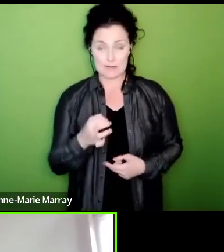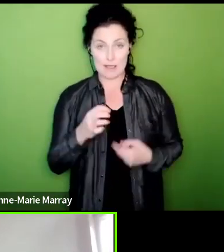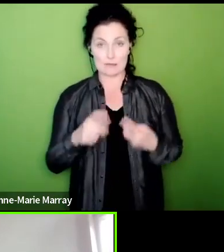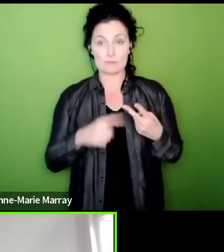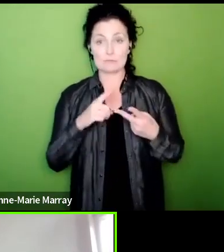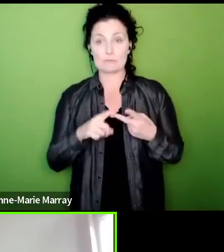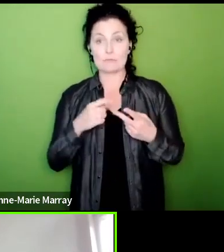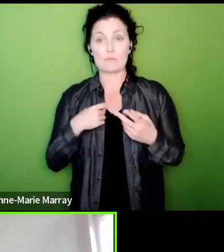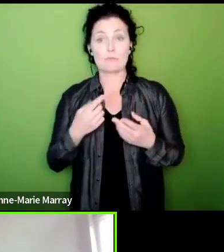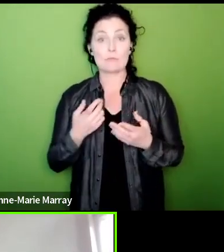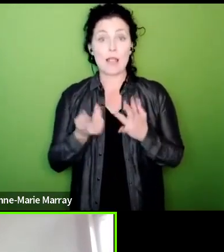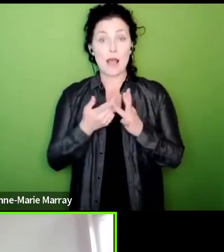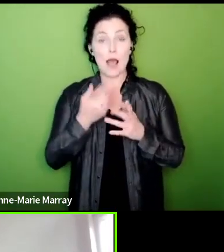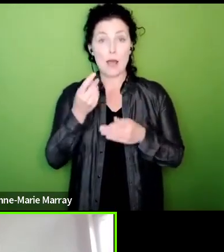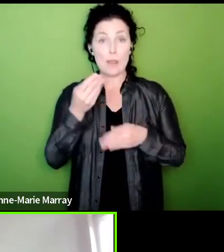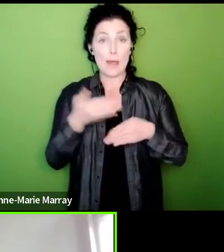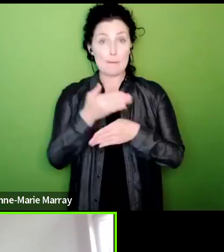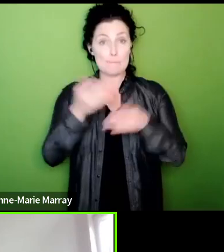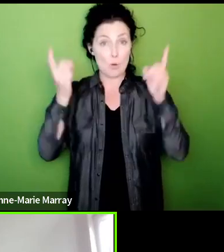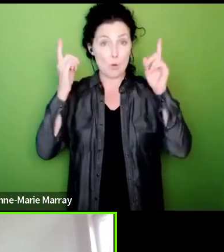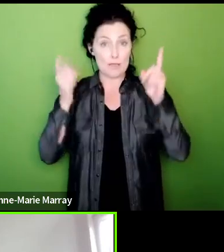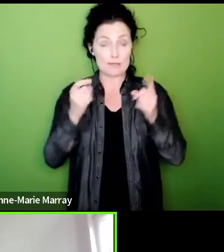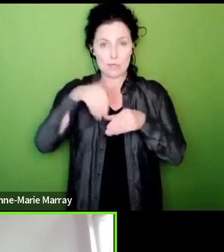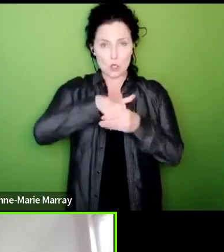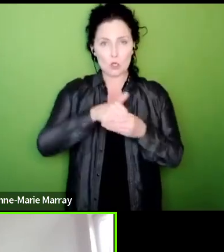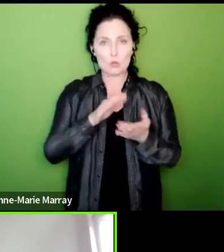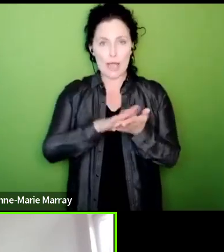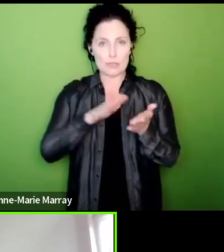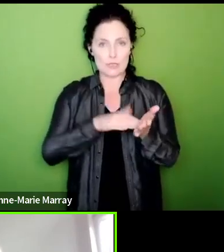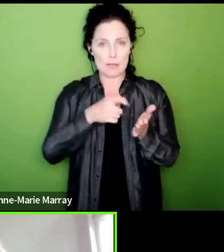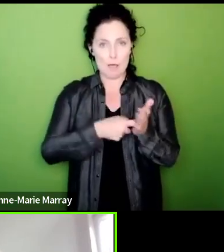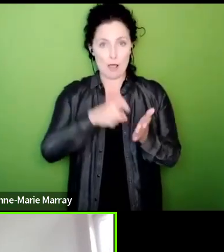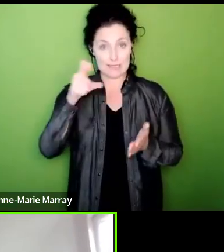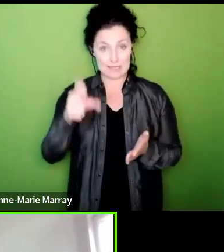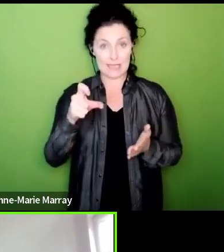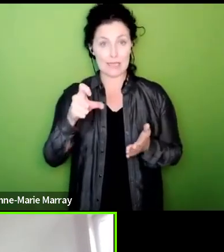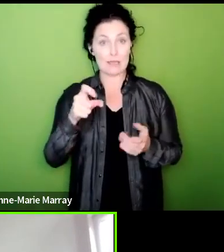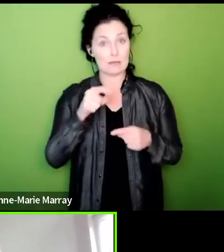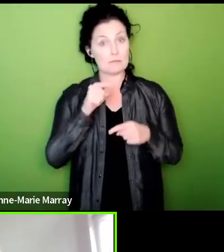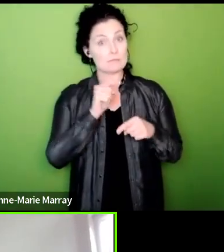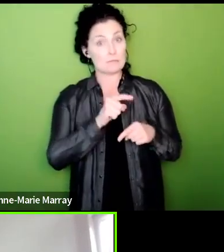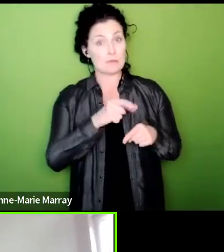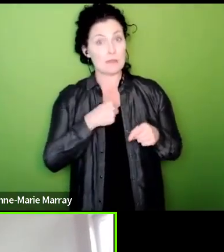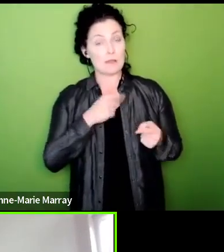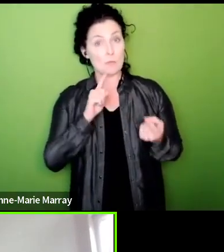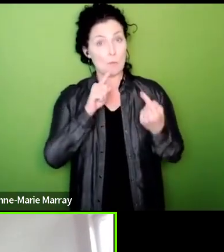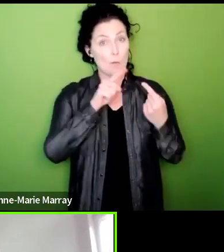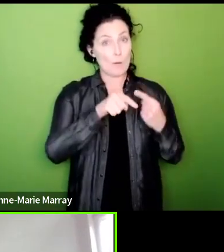employers including HMRC and we are committed to going back to HMRC given its size to reballot in